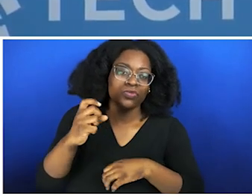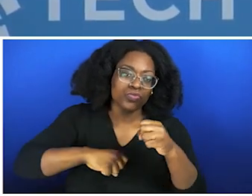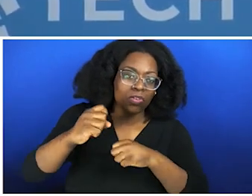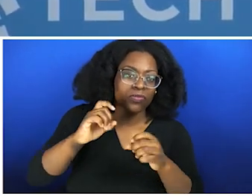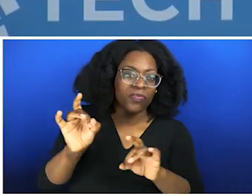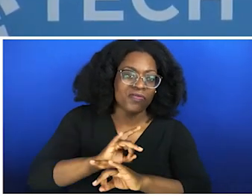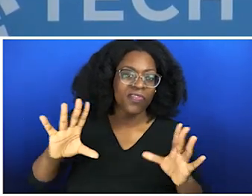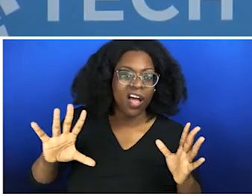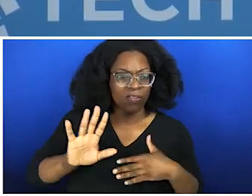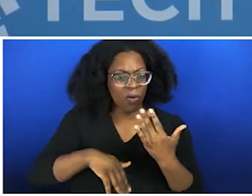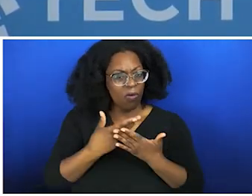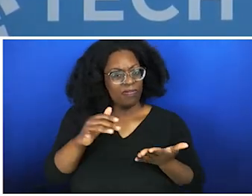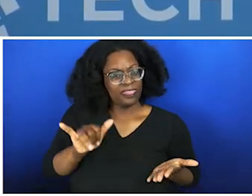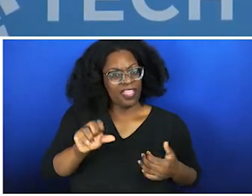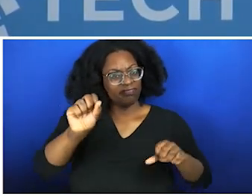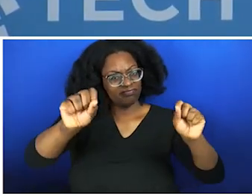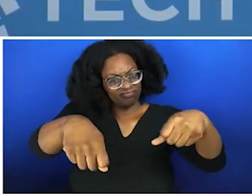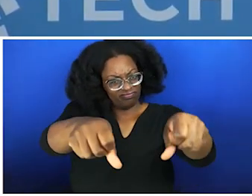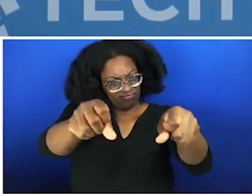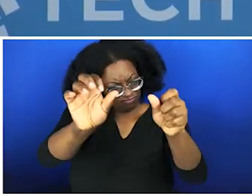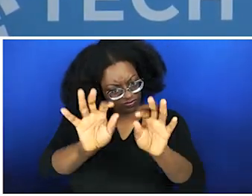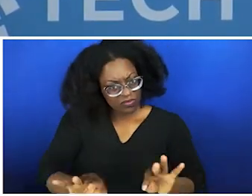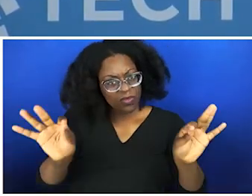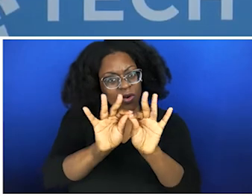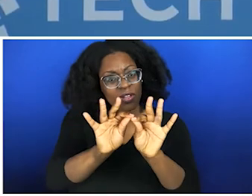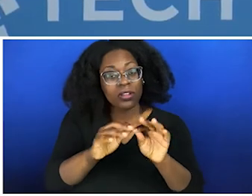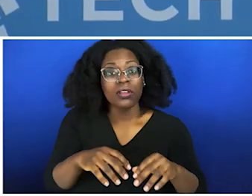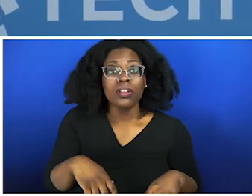to get off the train. Why? Because that lack of adversity and that lack of diversity is